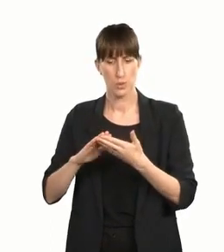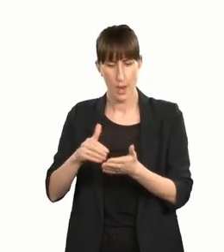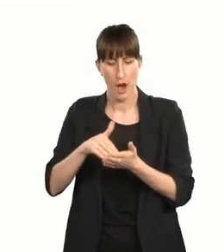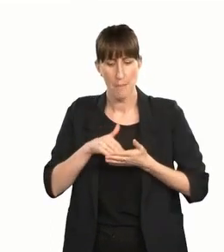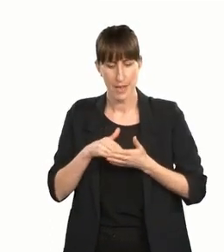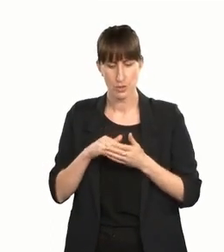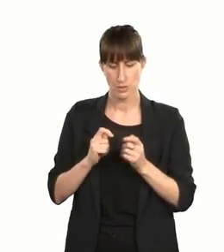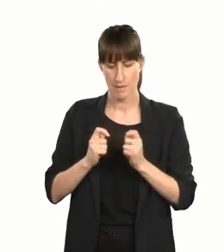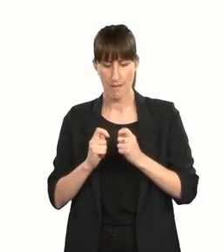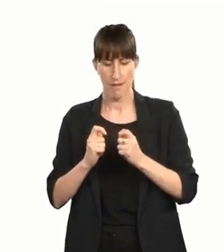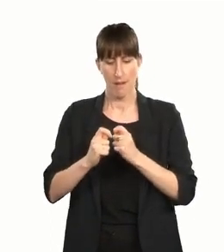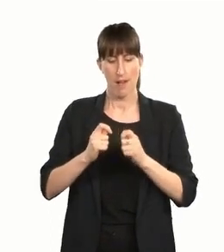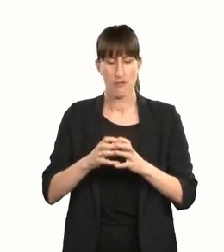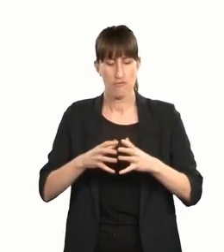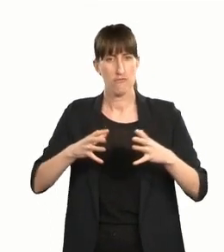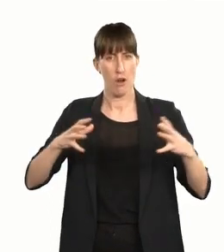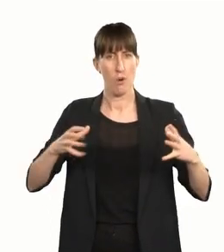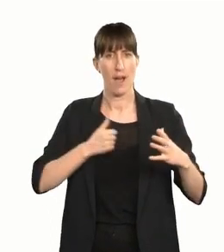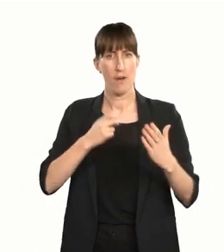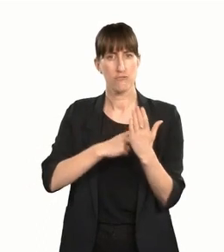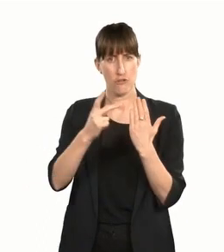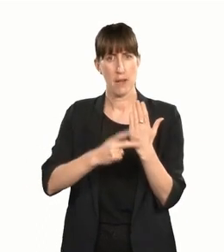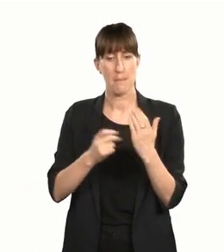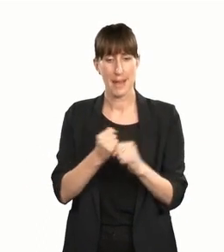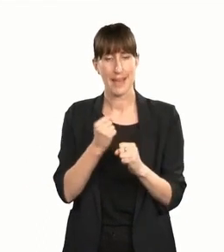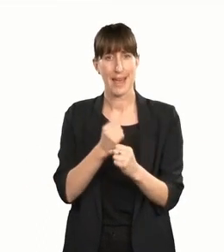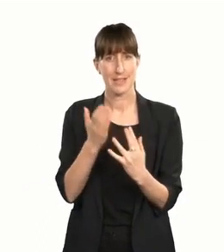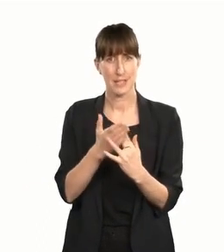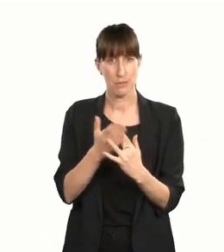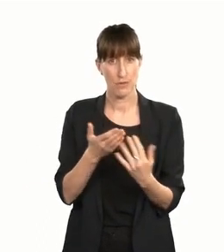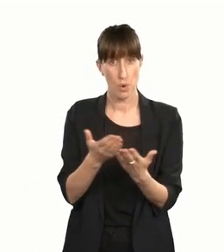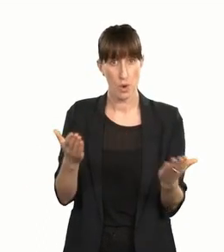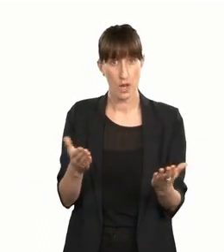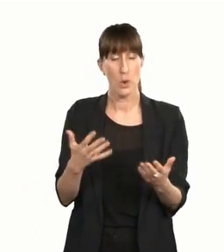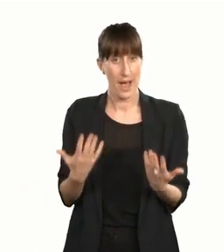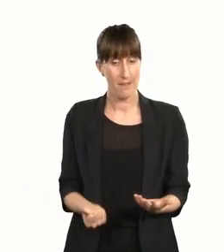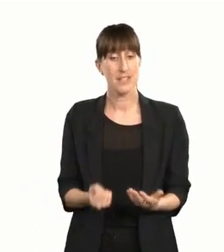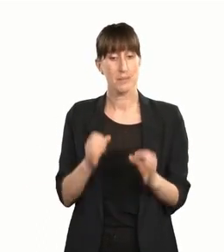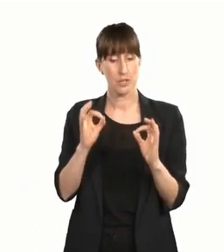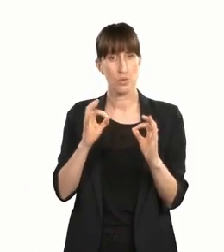our accessible programme and make theatre accessible to all children and young people through our Gift-a-Seat outreach.